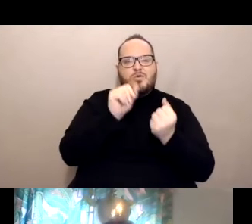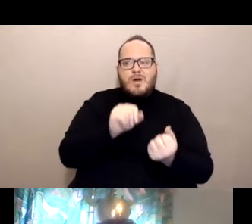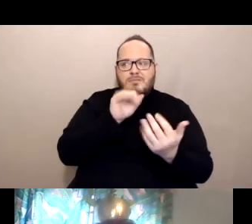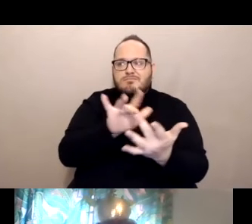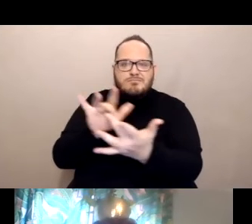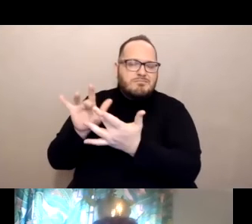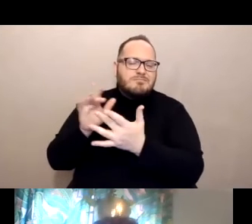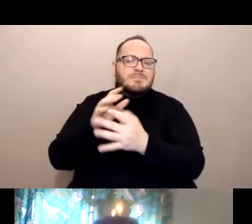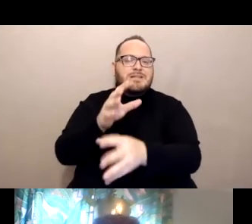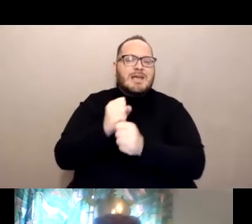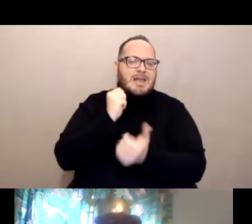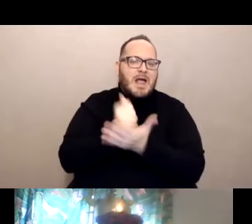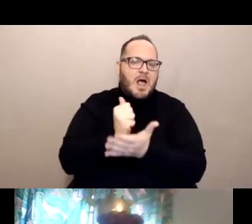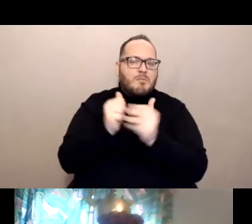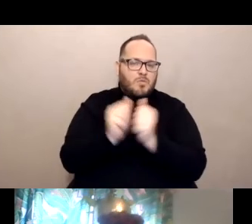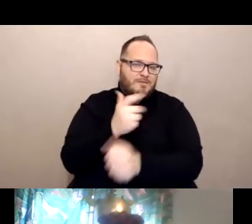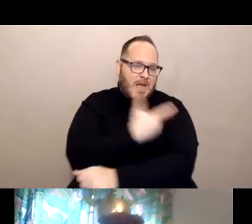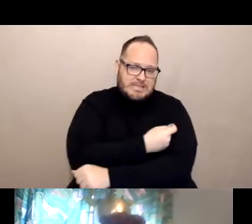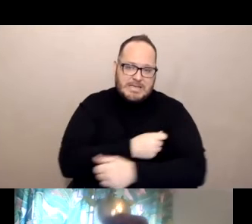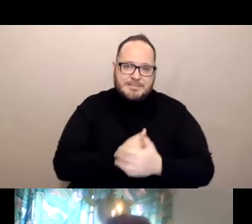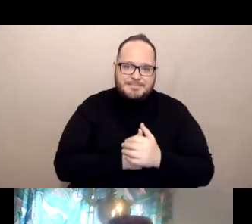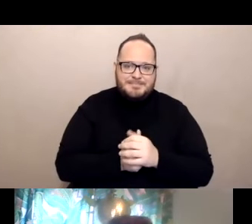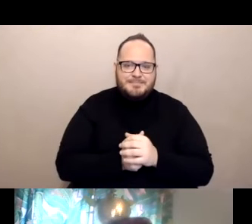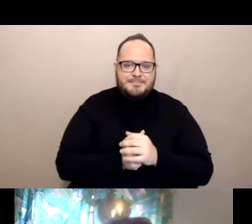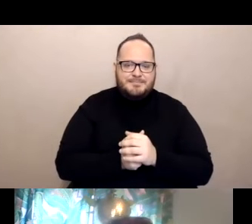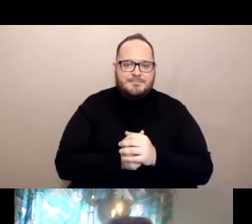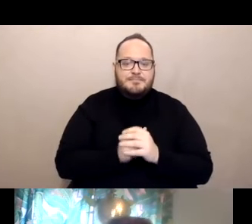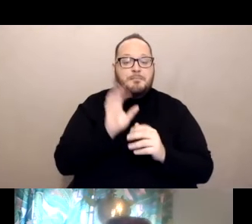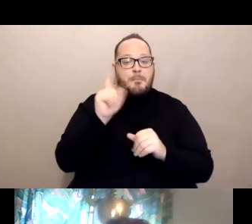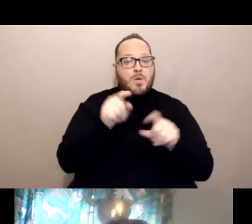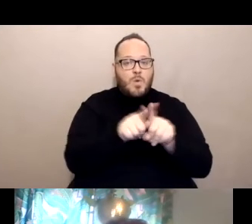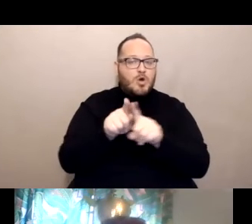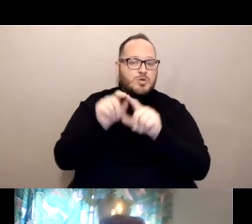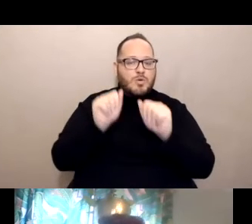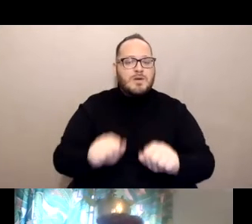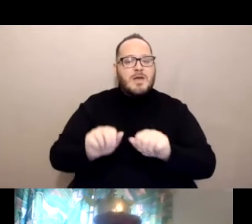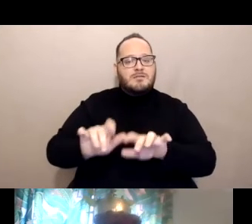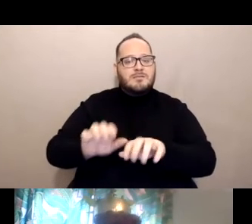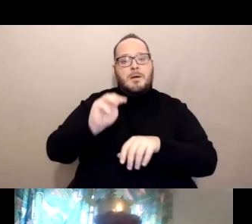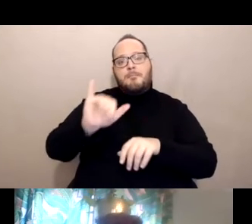to get assistance with getting vaccinated. But you also can go onto the my turn website